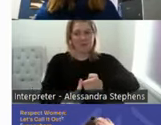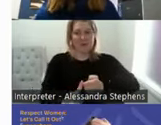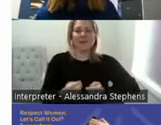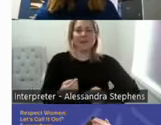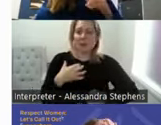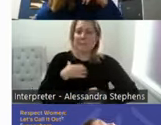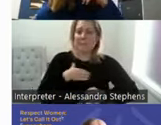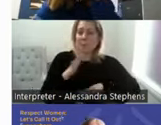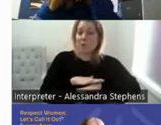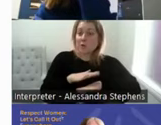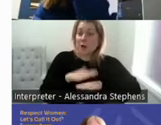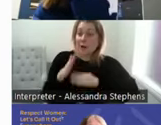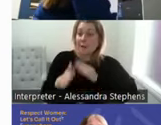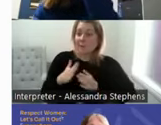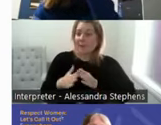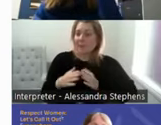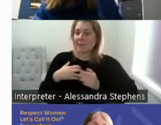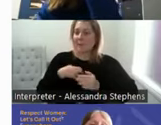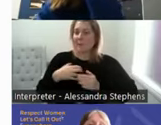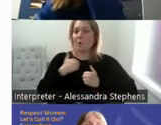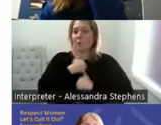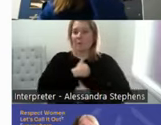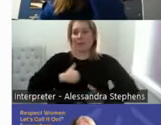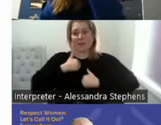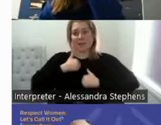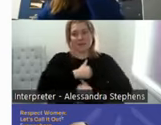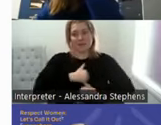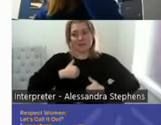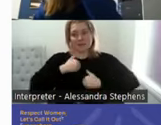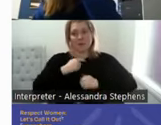One woman I worked with last year actually said erectile dysfunction was the best thing that ever